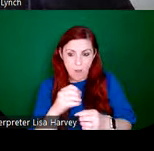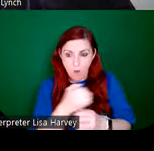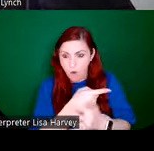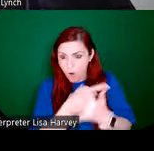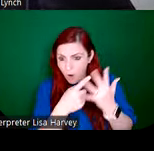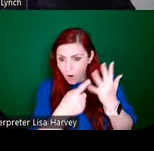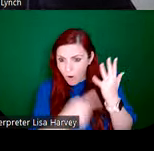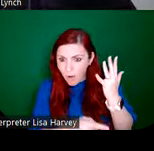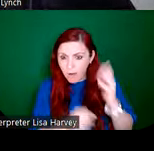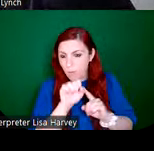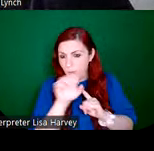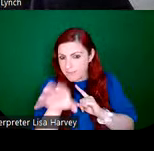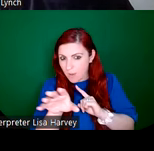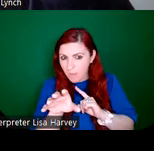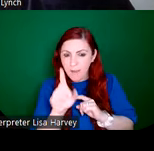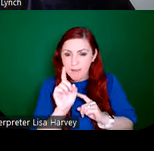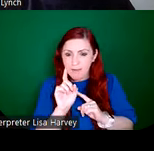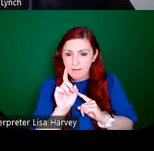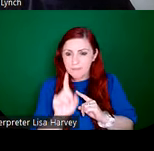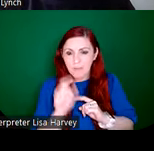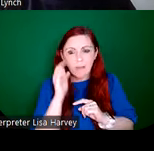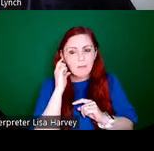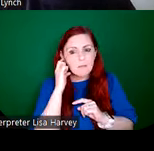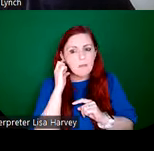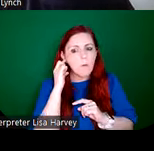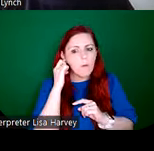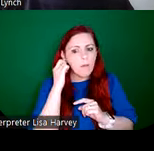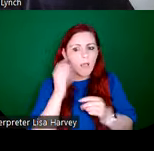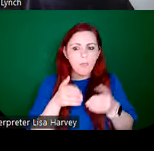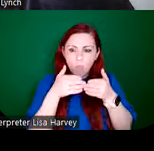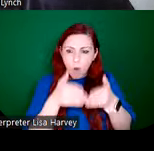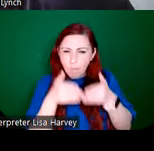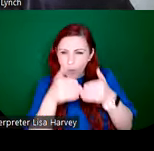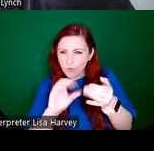all of their all of their boats to capture the tower, but they were